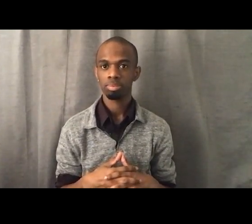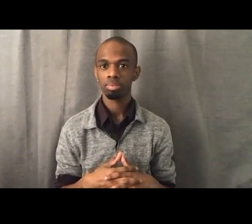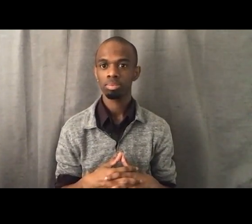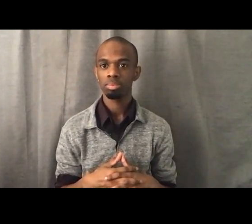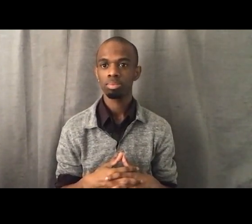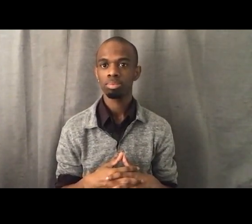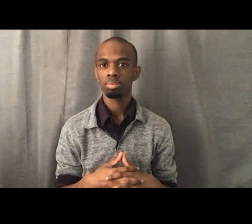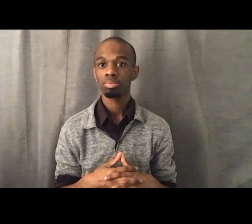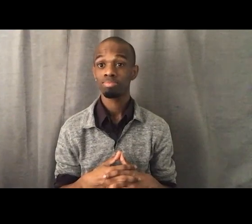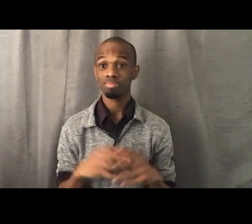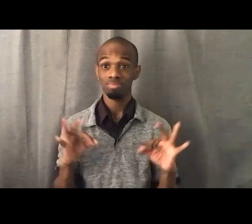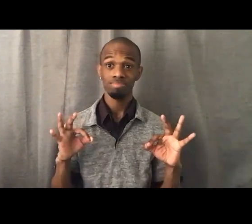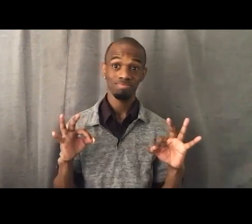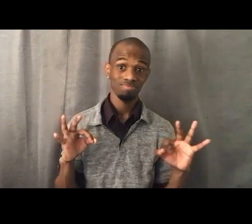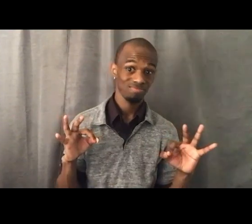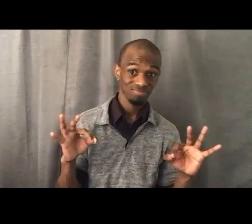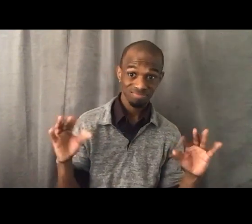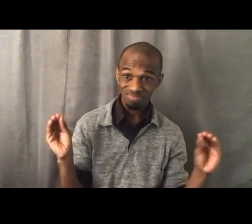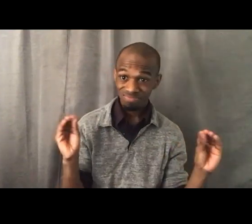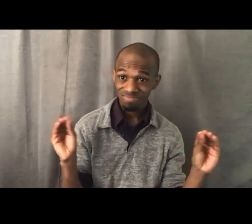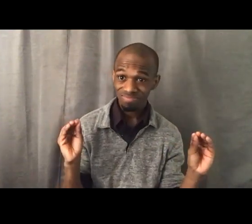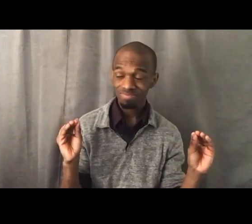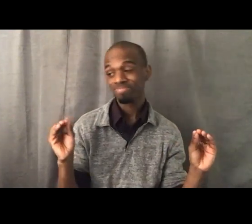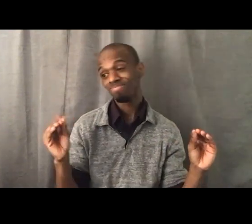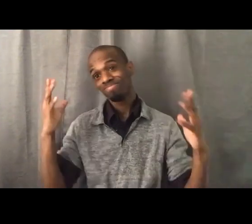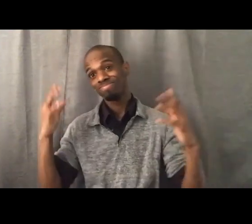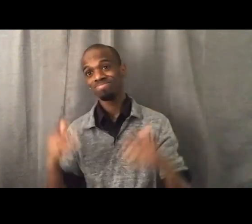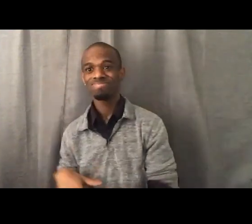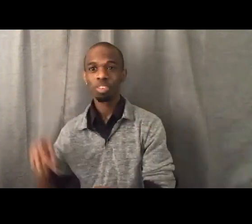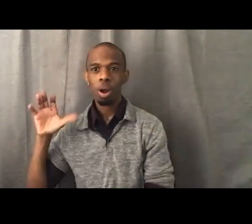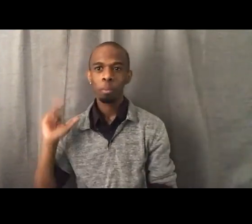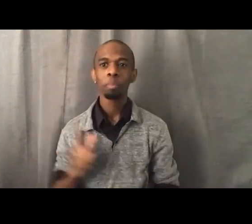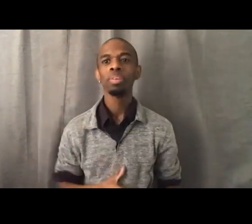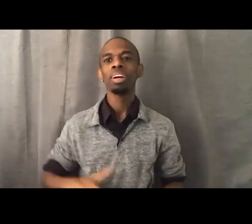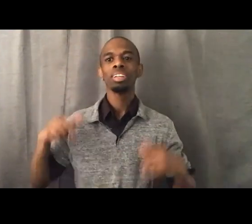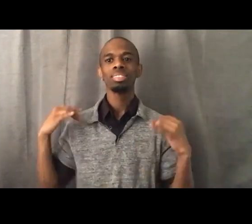All right. Well, I want to do your calls to action.